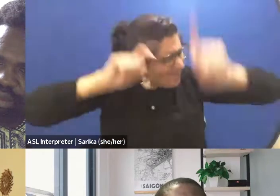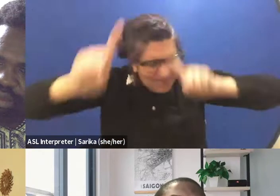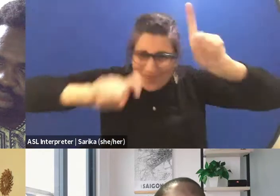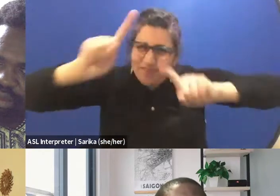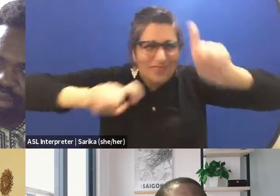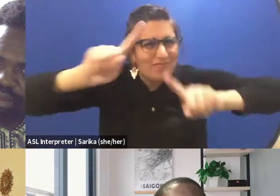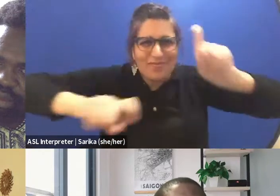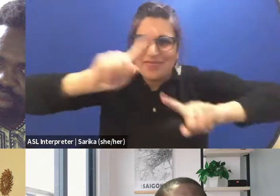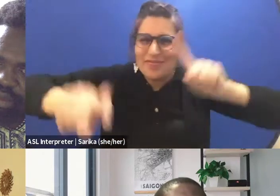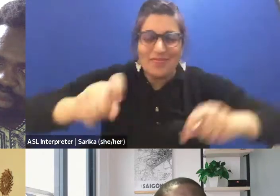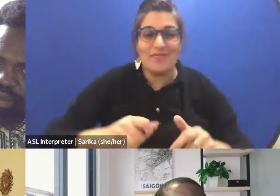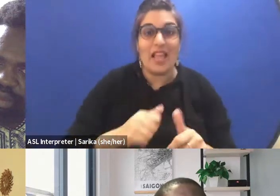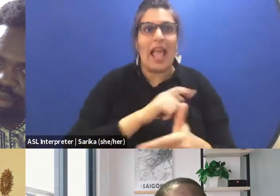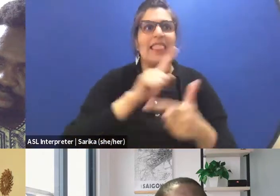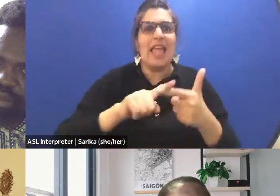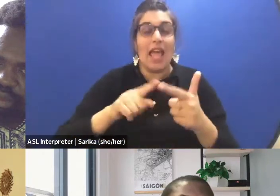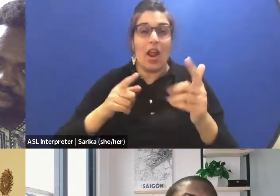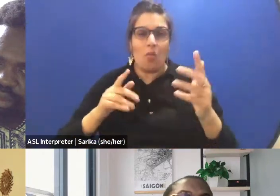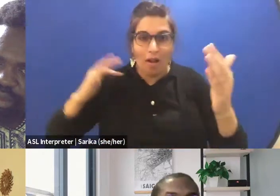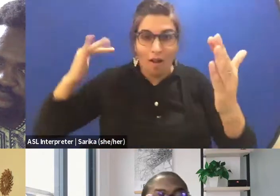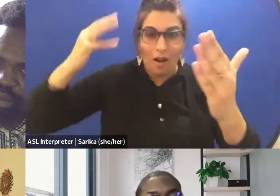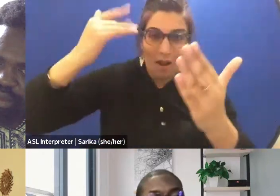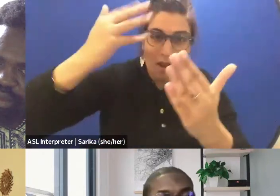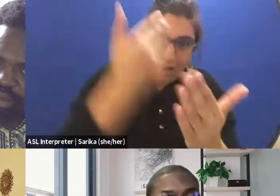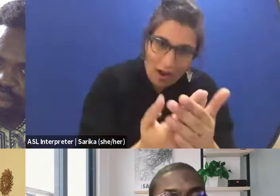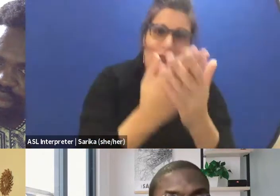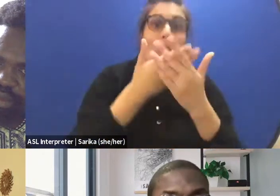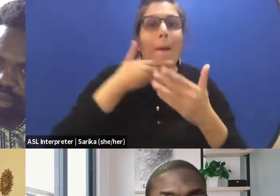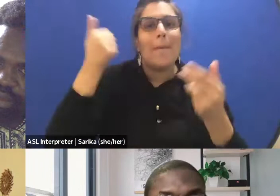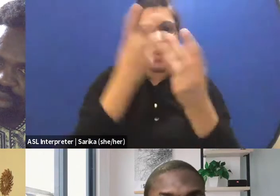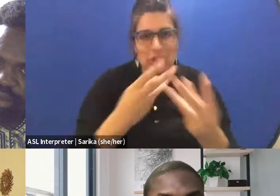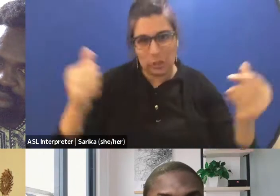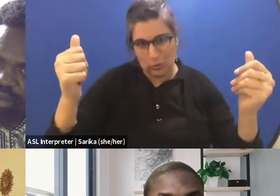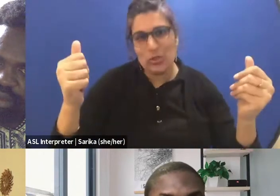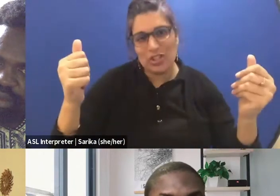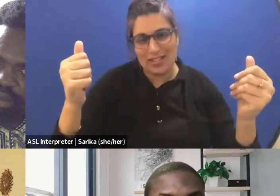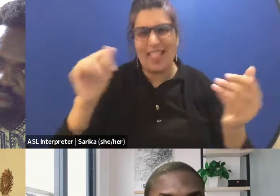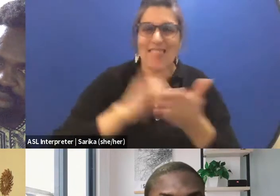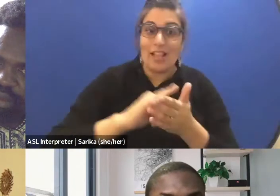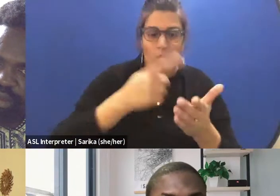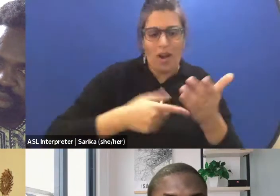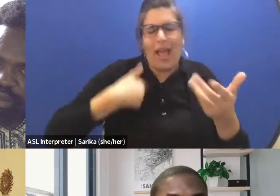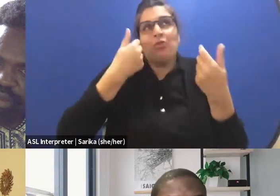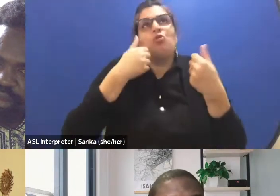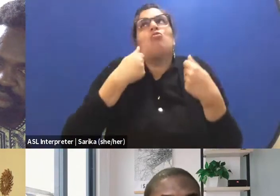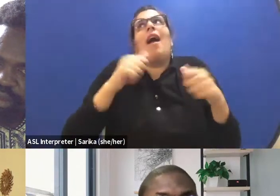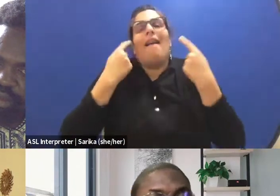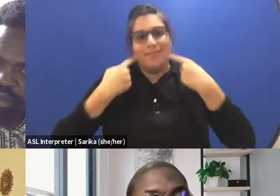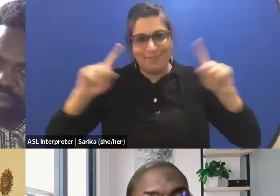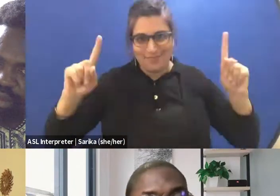we will find a better solution. This is what I try to do with the second piece of theater. This is good.